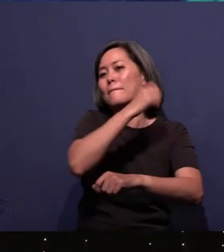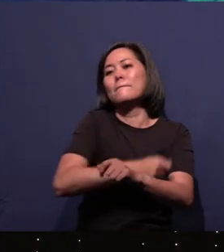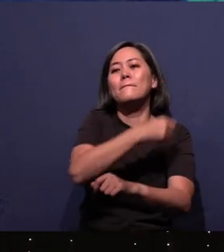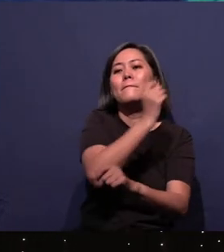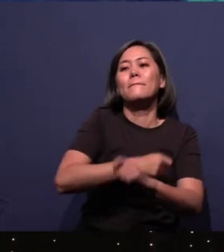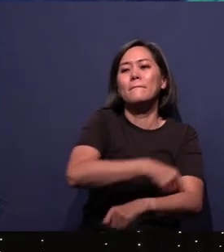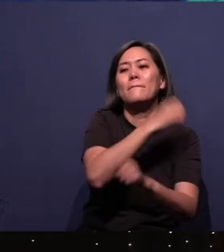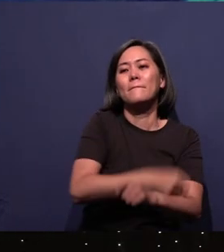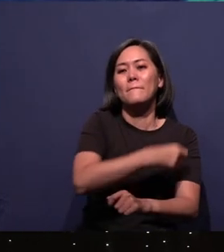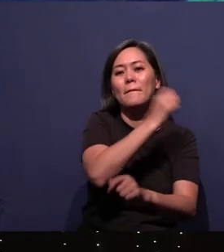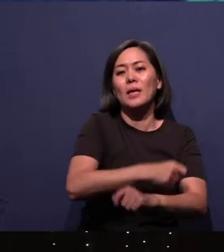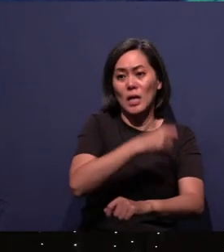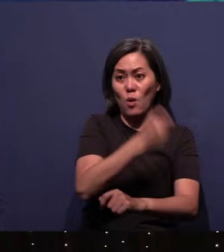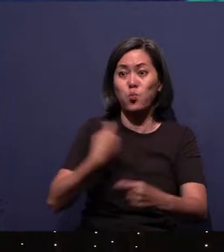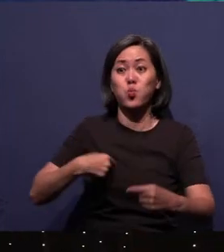Let's declare, “I believe.”